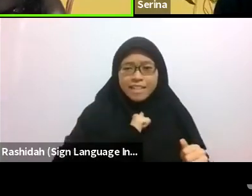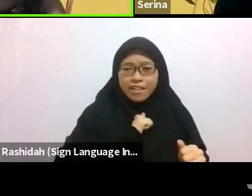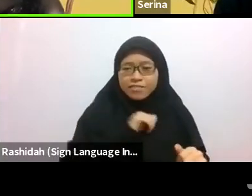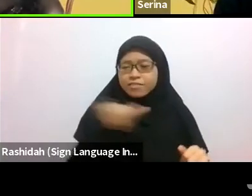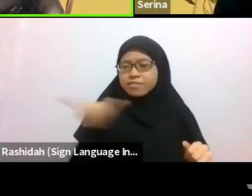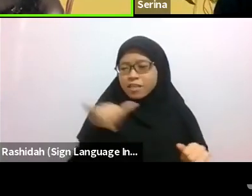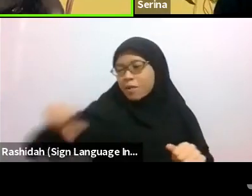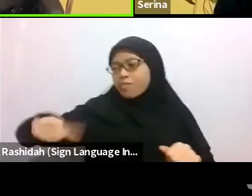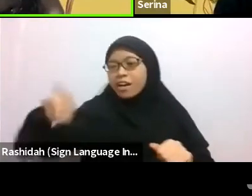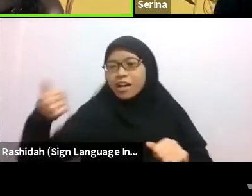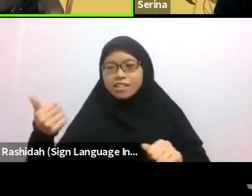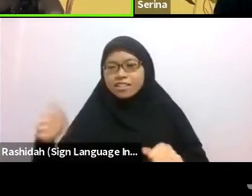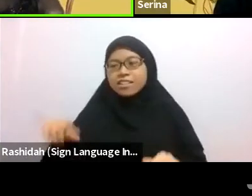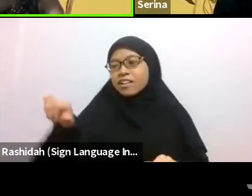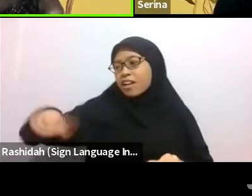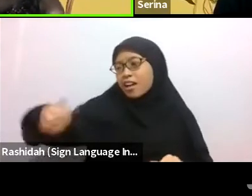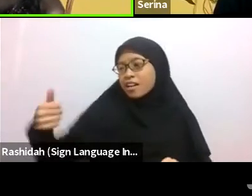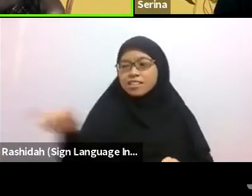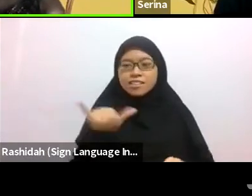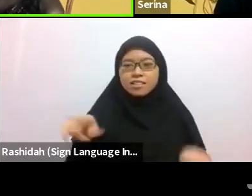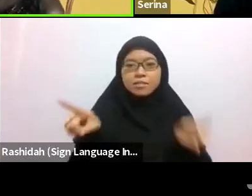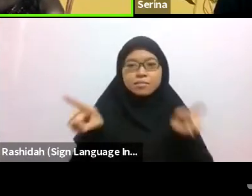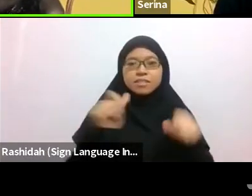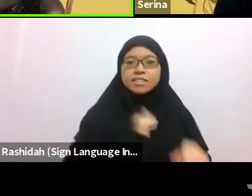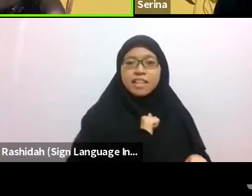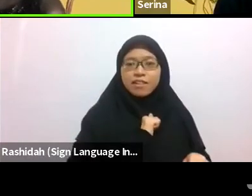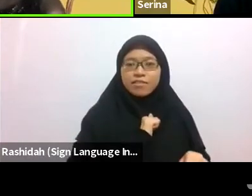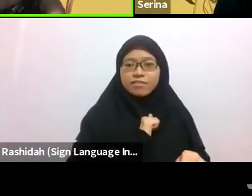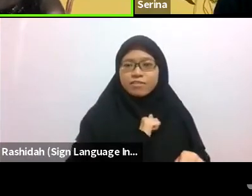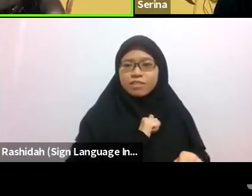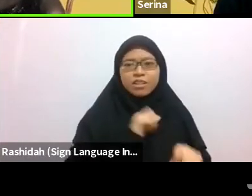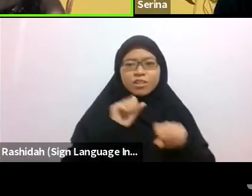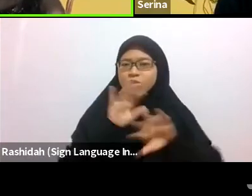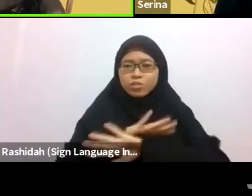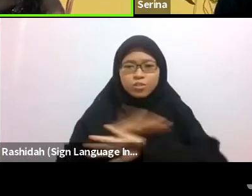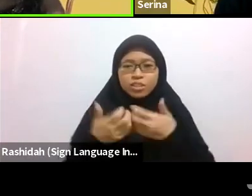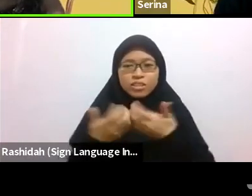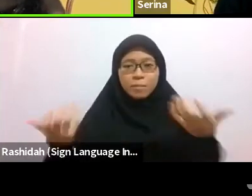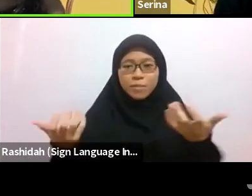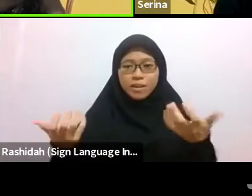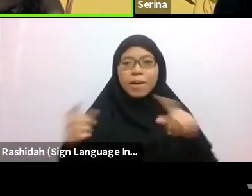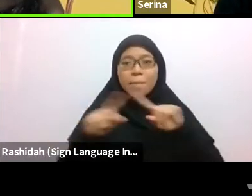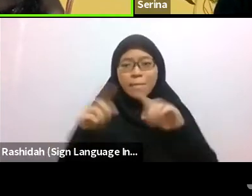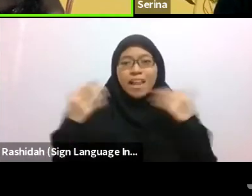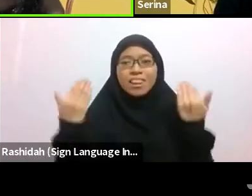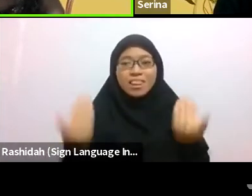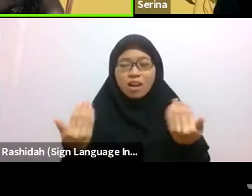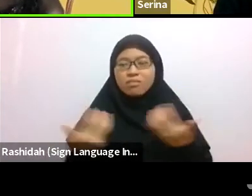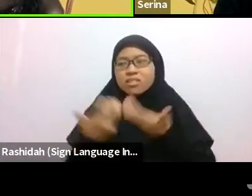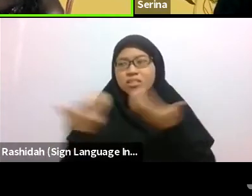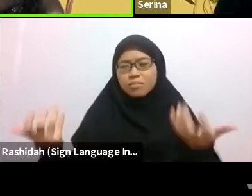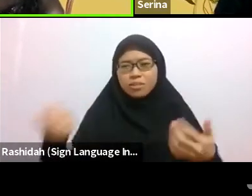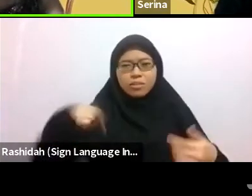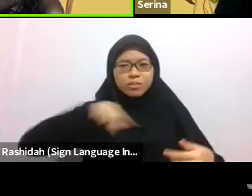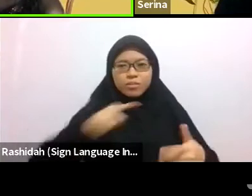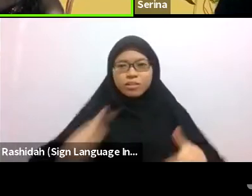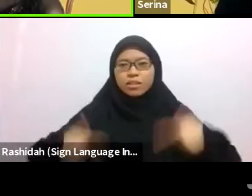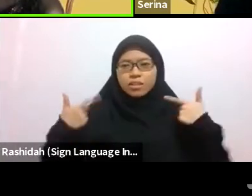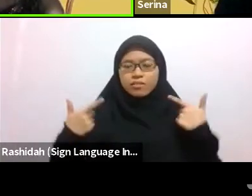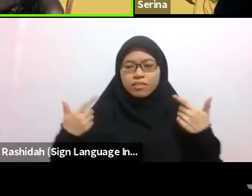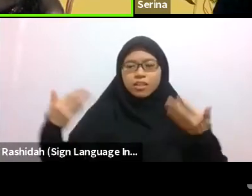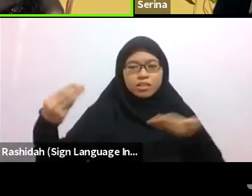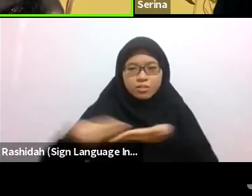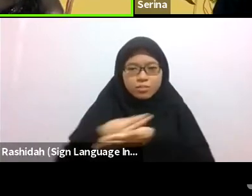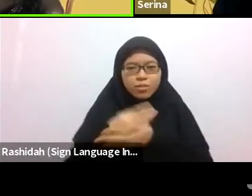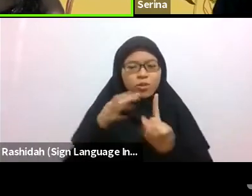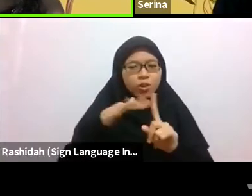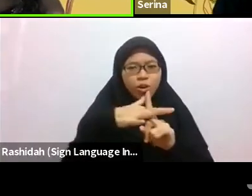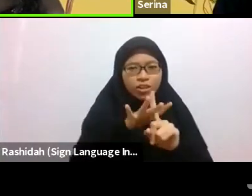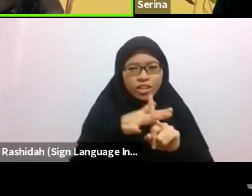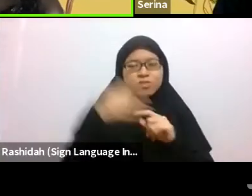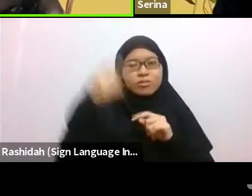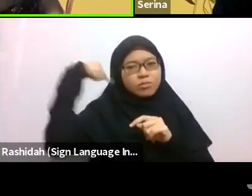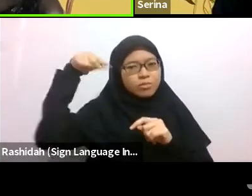This separation is something we are now dealing with in a more modern context. We live in terms of separation, we think in terms of separation: